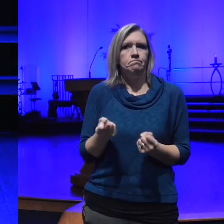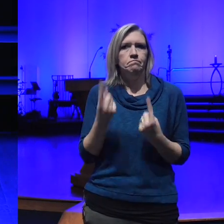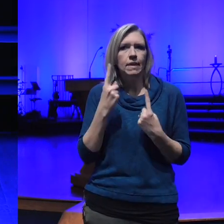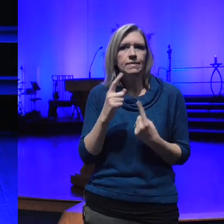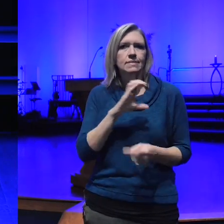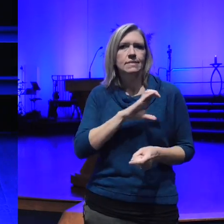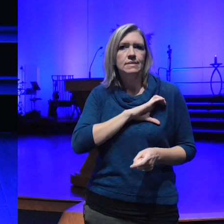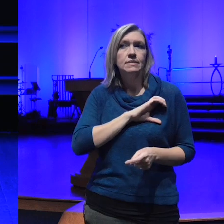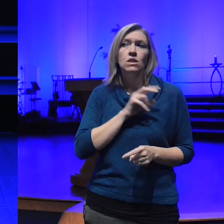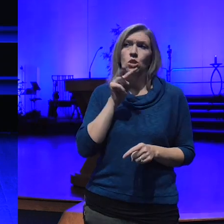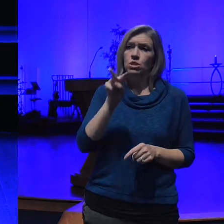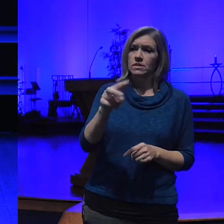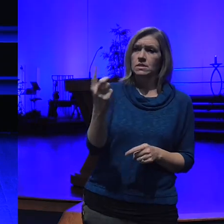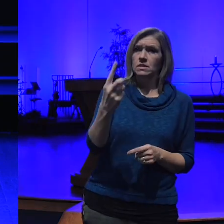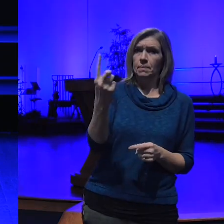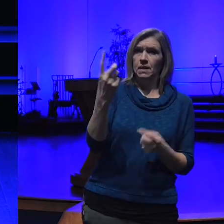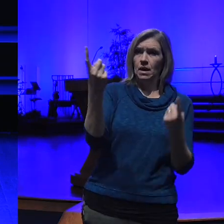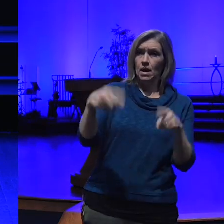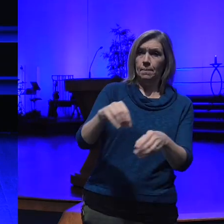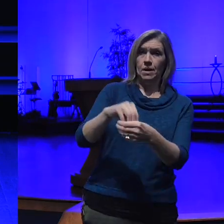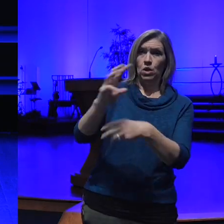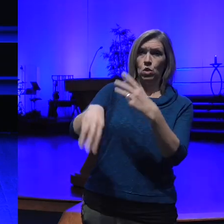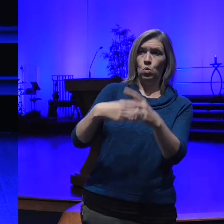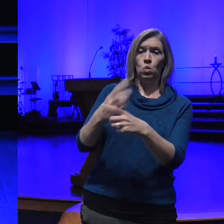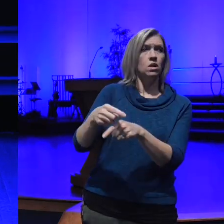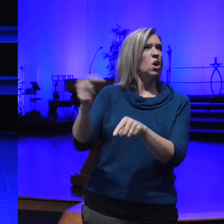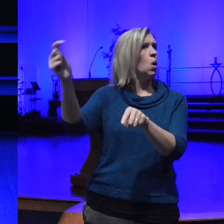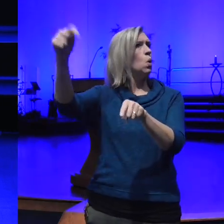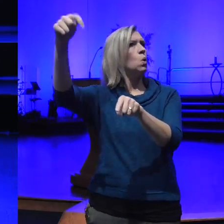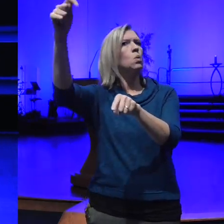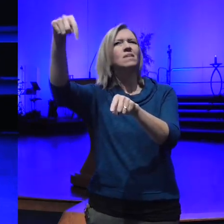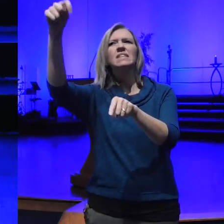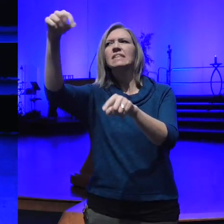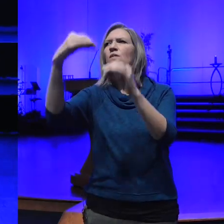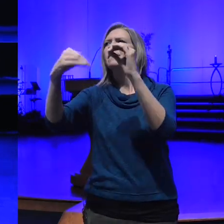saying they got to fix that over there who's going to take care of that or we need to vote that out